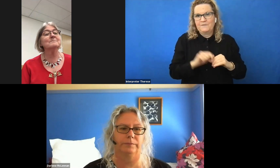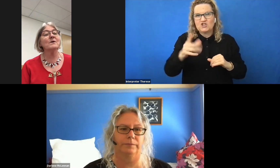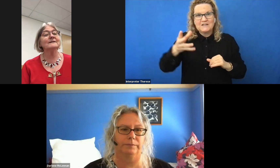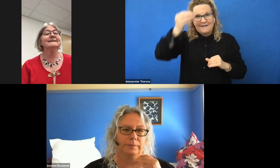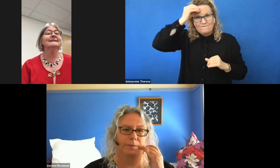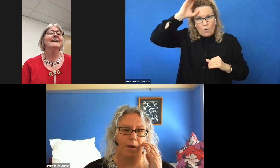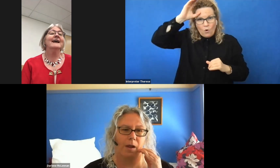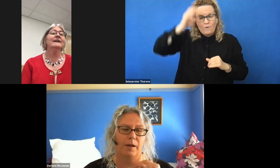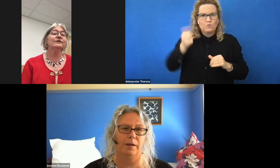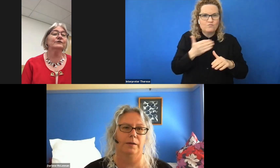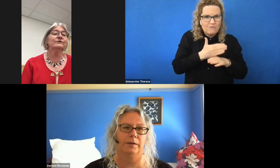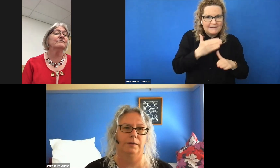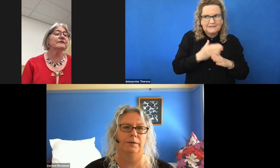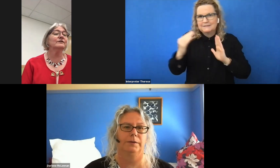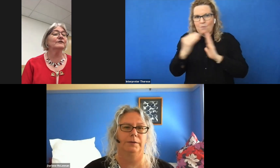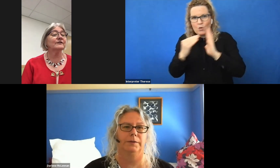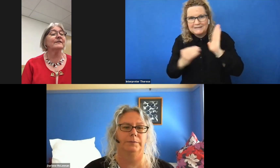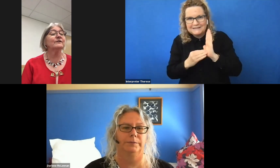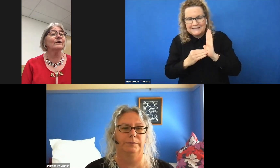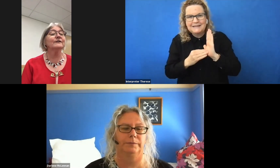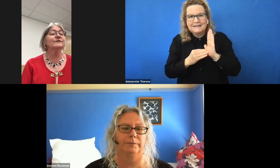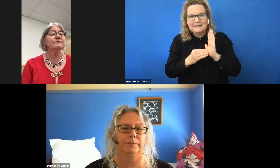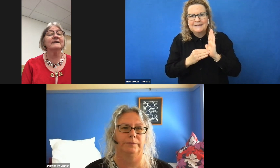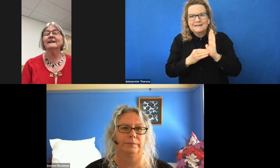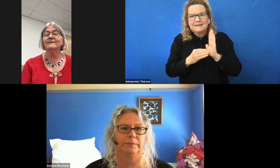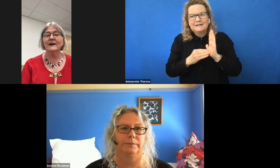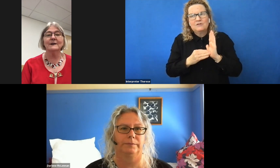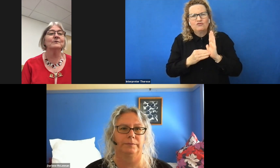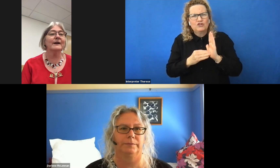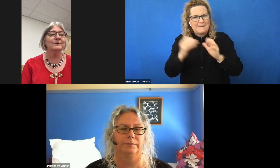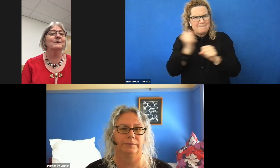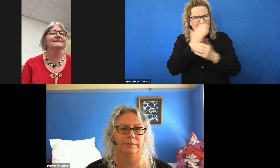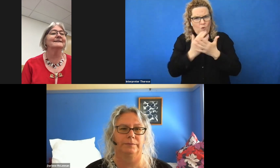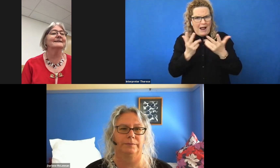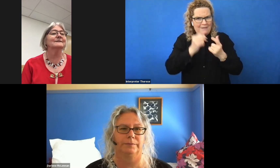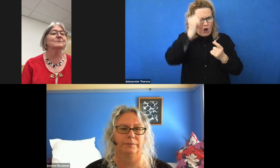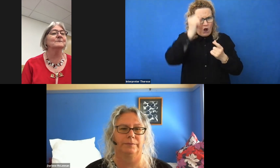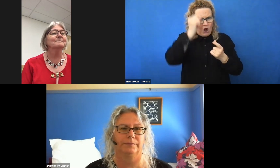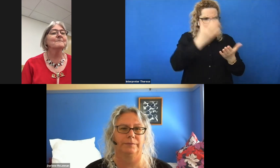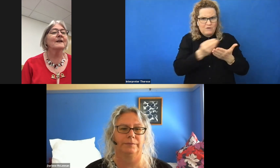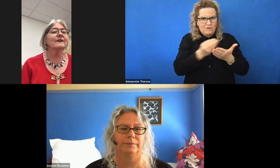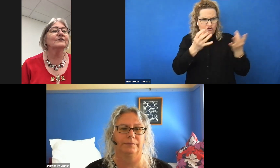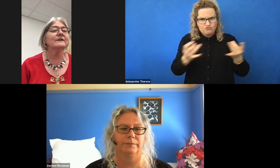policy and ensuring research and other knowledge is readily available and always accessible. She